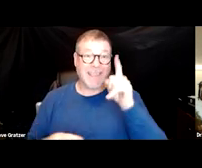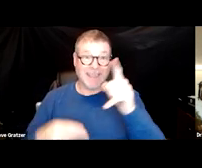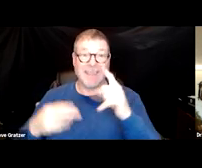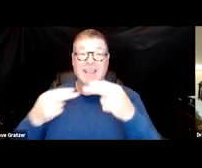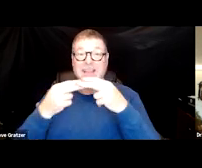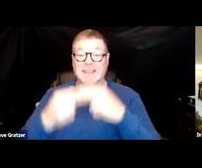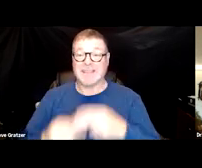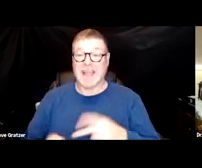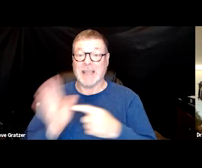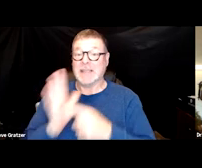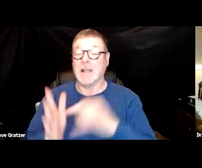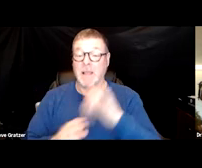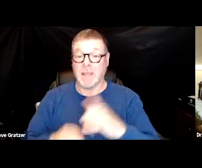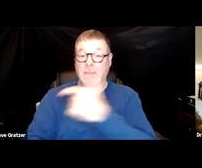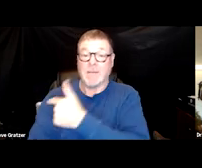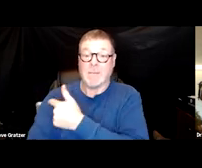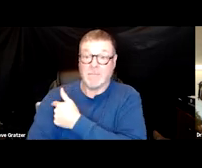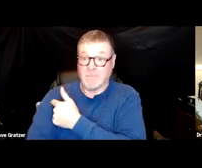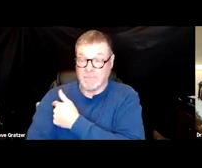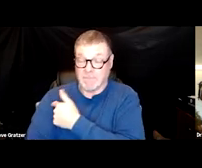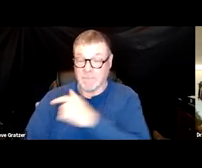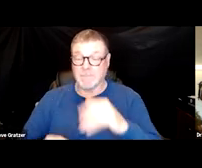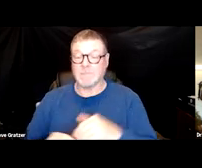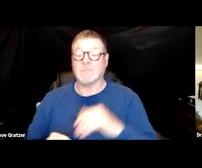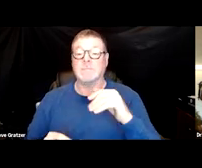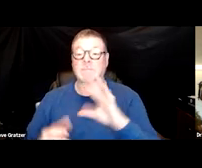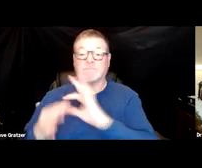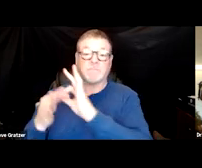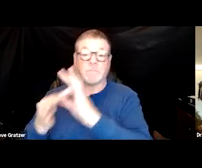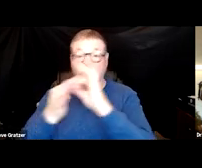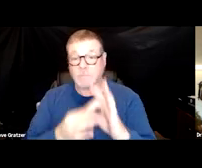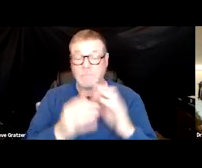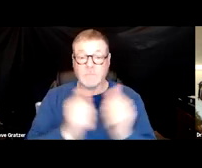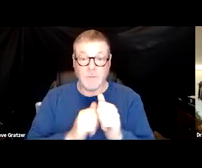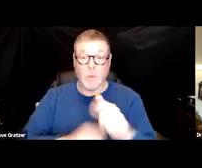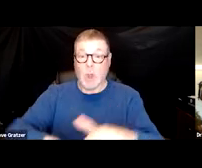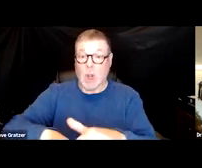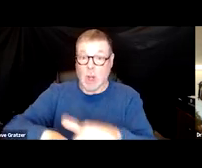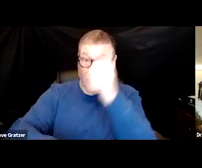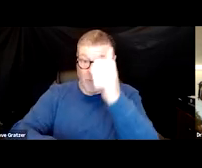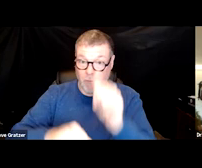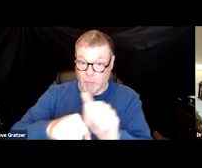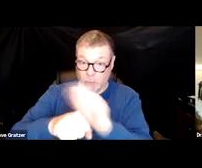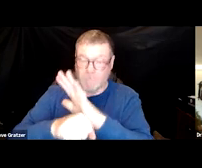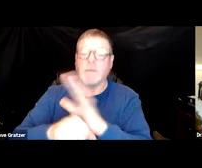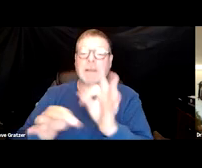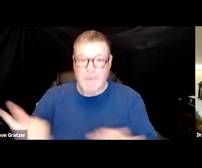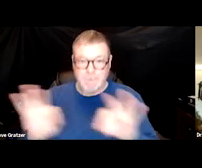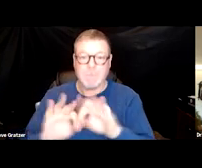that vaccination and association with developing long COVID is an important way to prevent that.